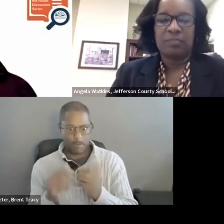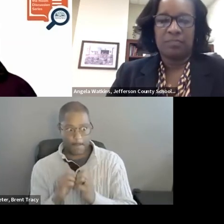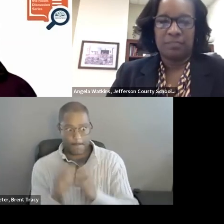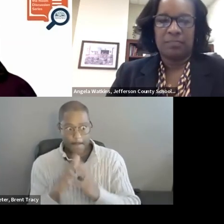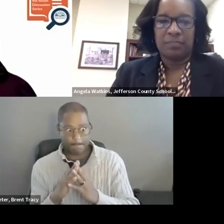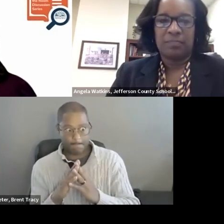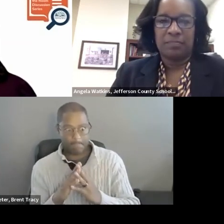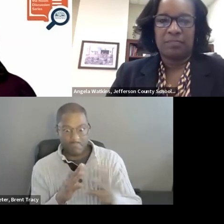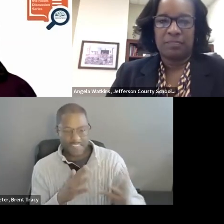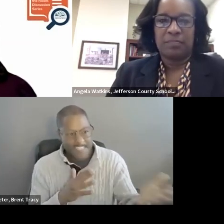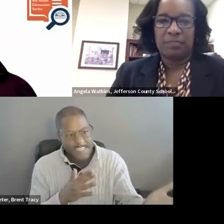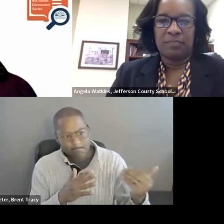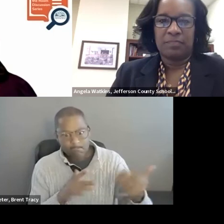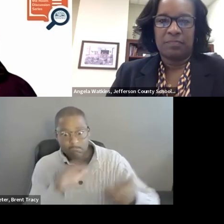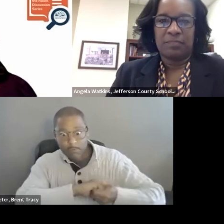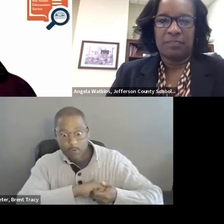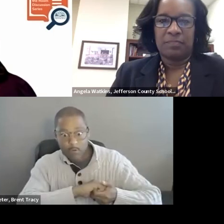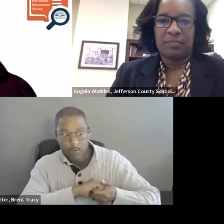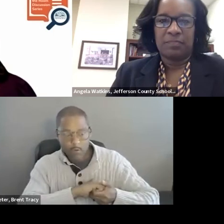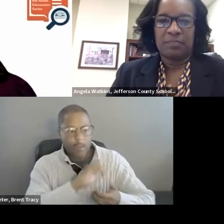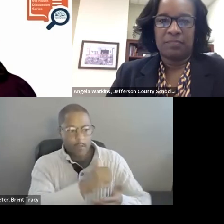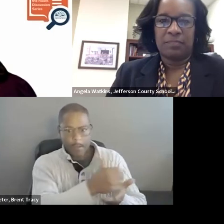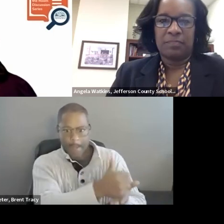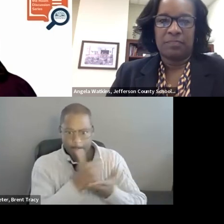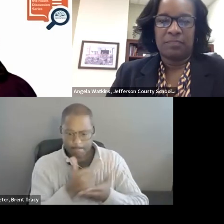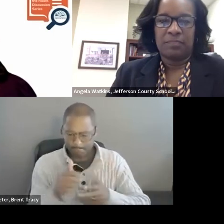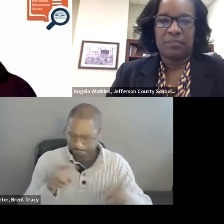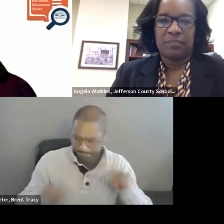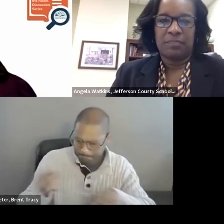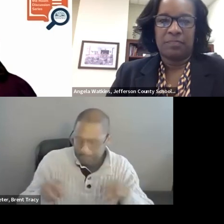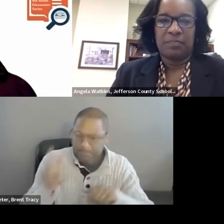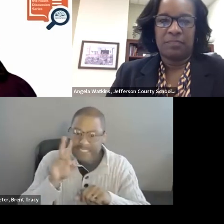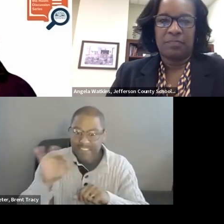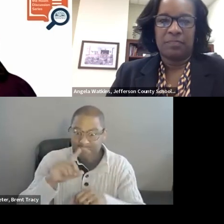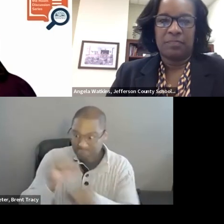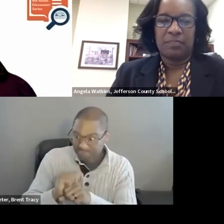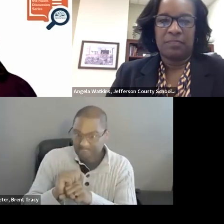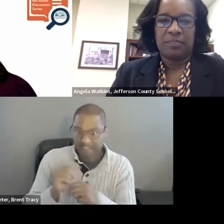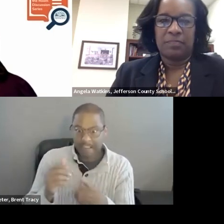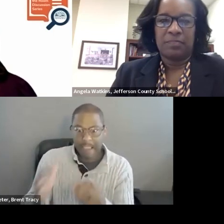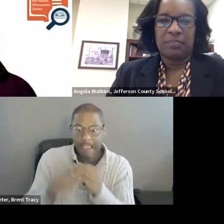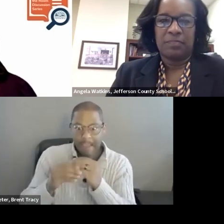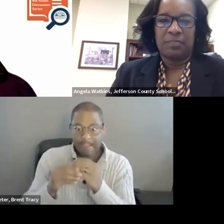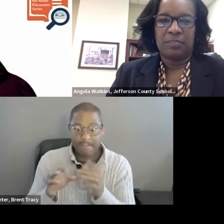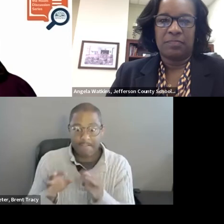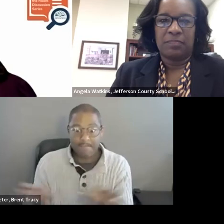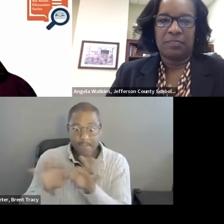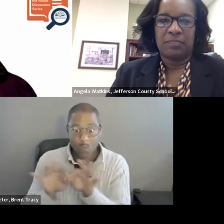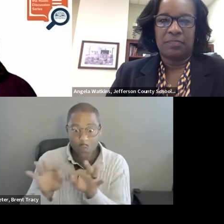in a way that feels like it is adding value and not just additional things and data that we are asking folks to collect.